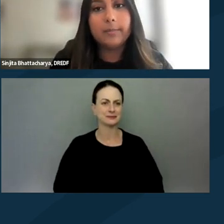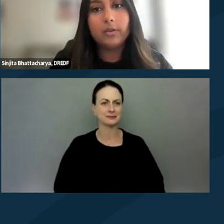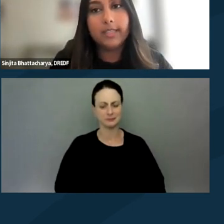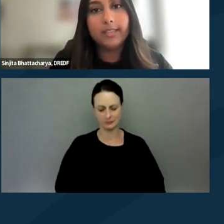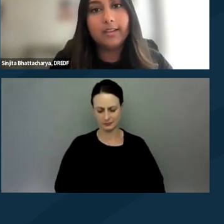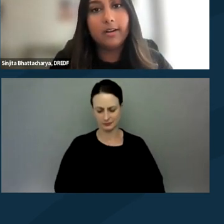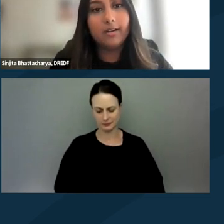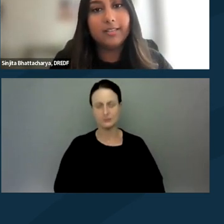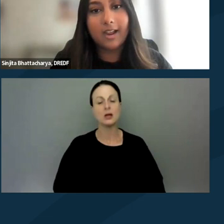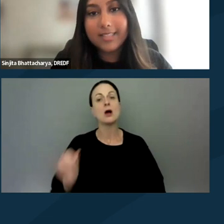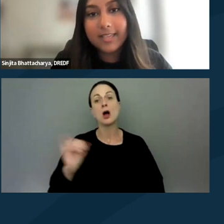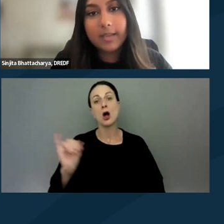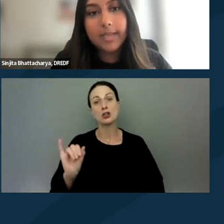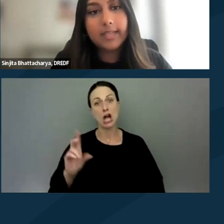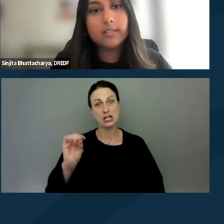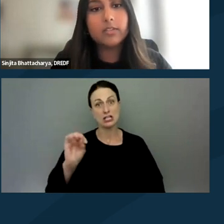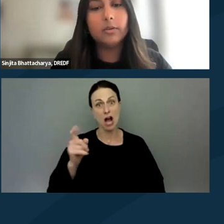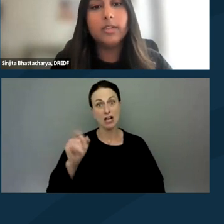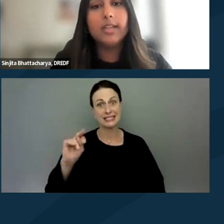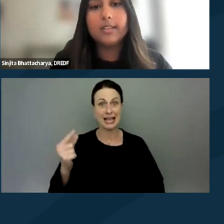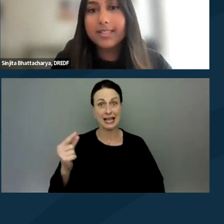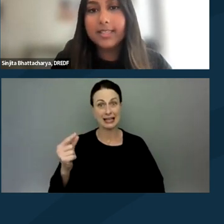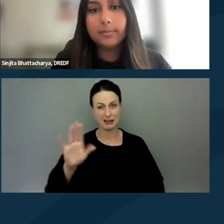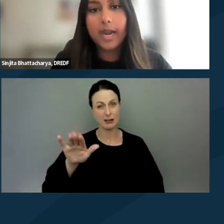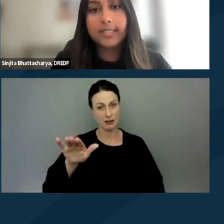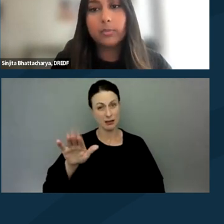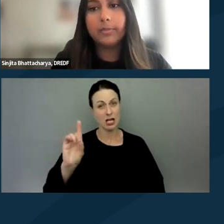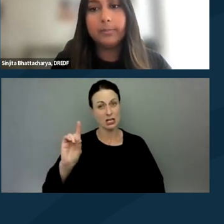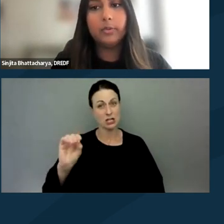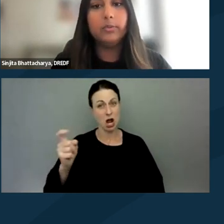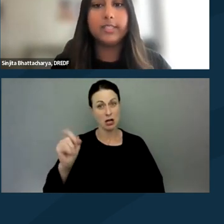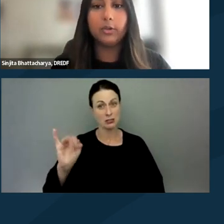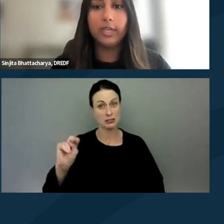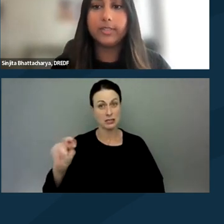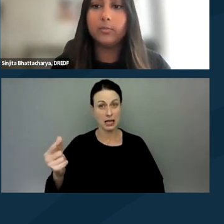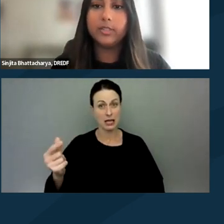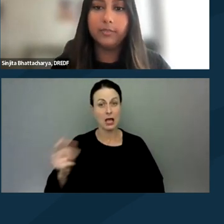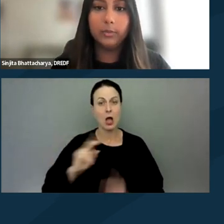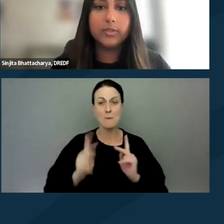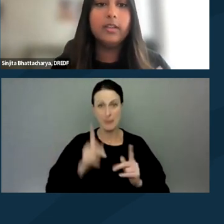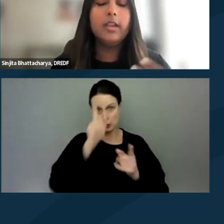about quickly are doxxing campaigns. So doxxing is a practice where people who disagree with someone's views,